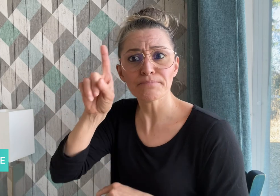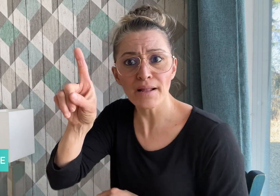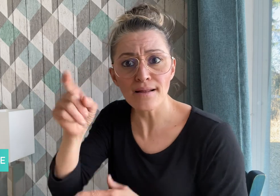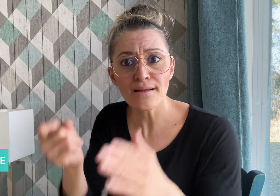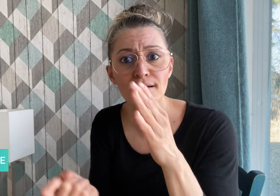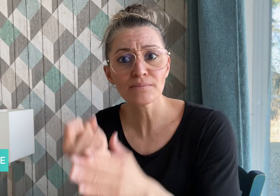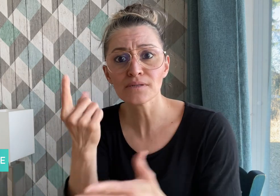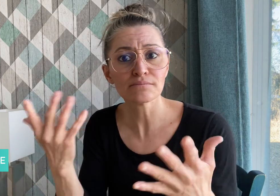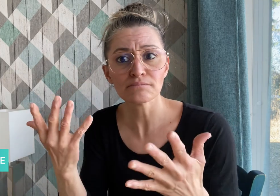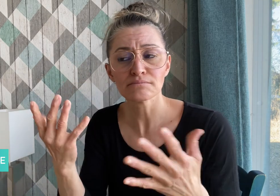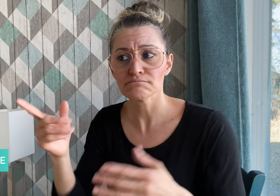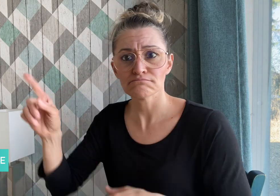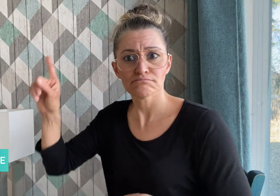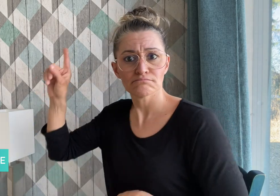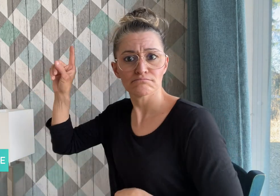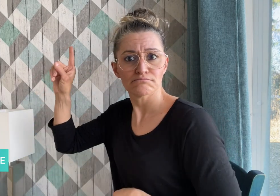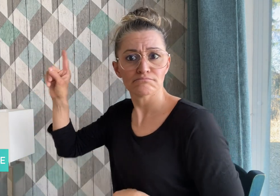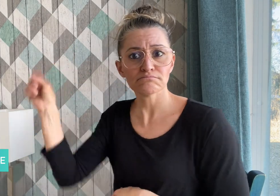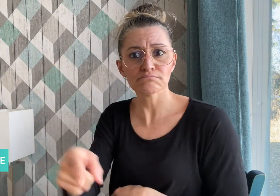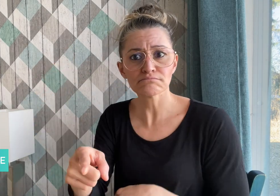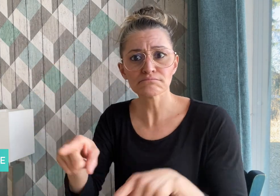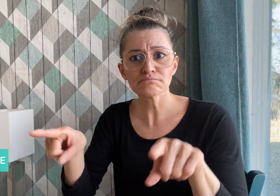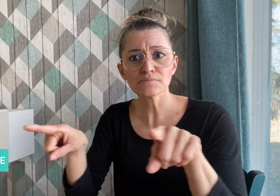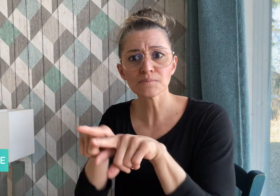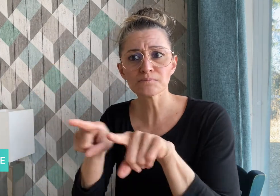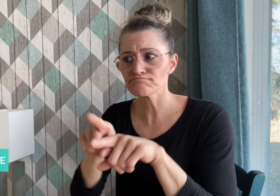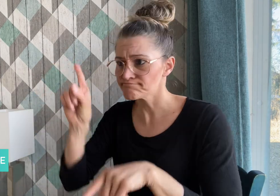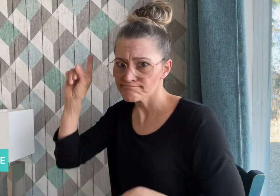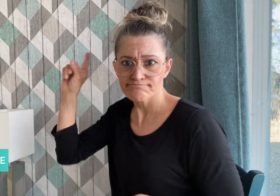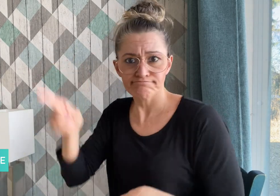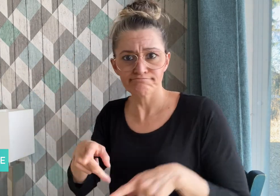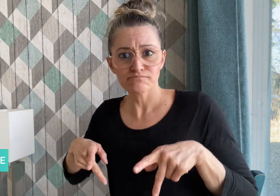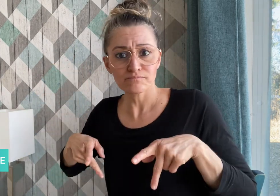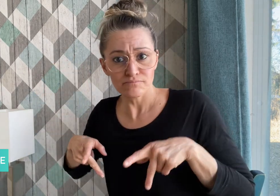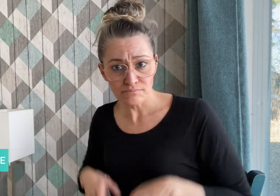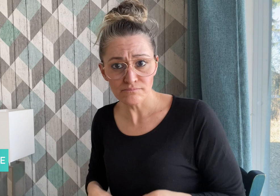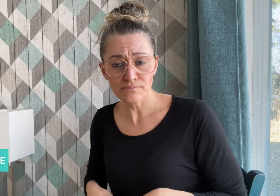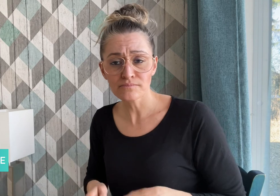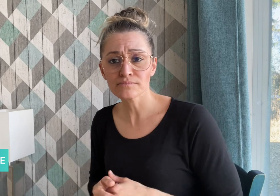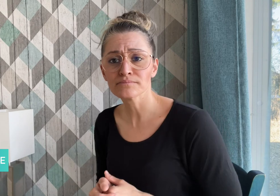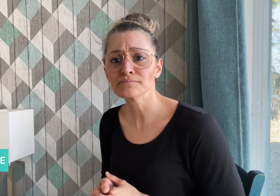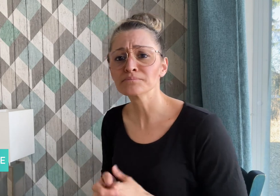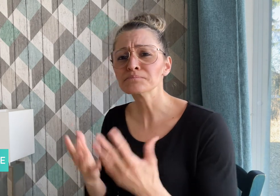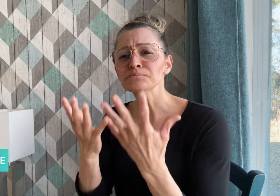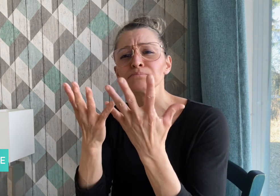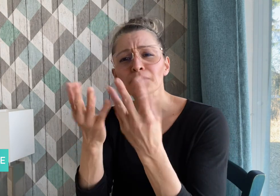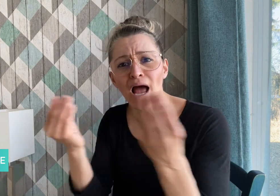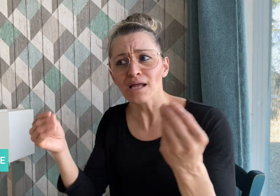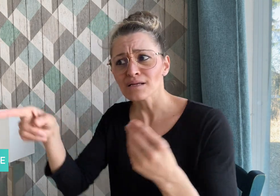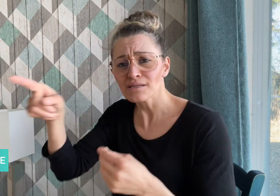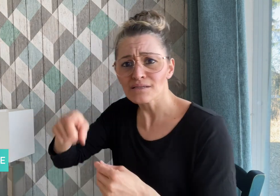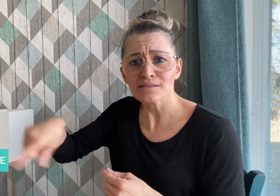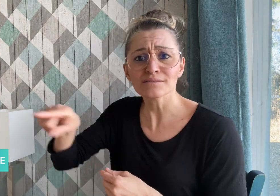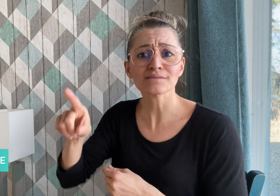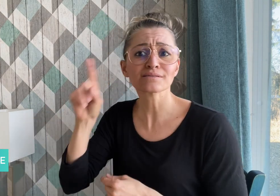but in practice, they were also forcibly sterilized.